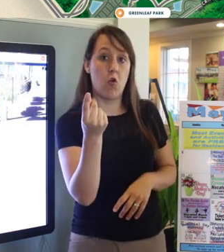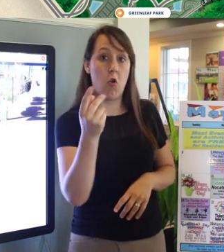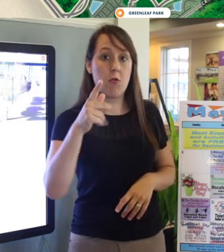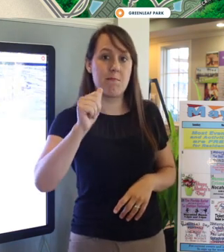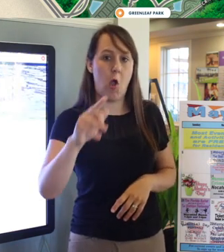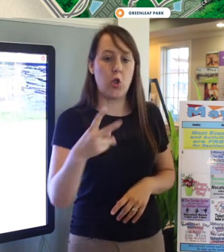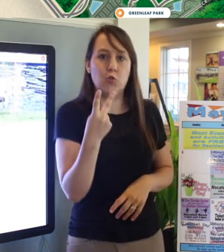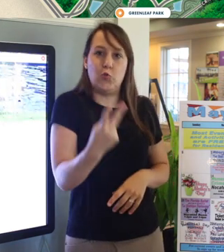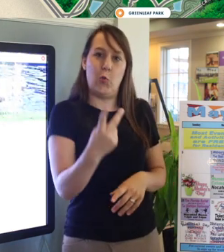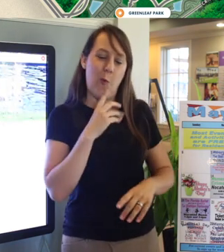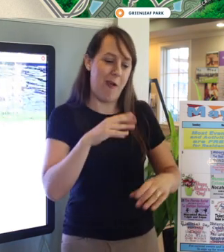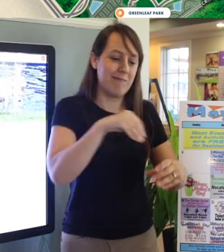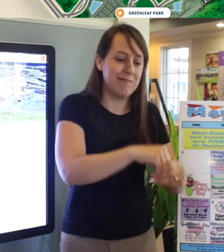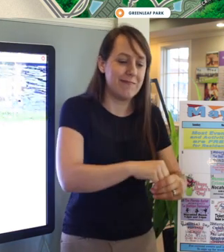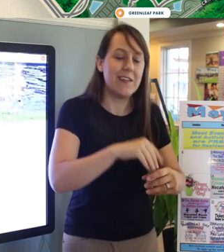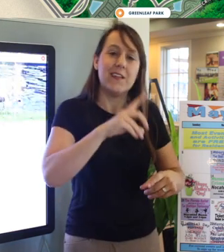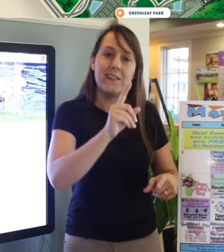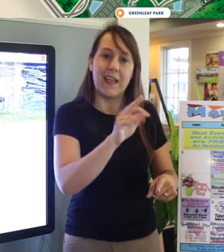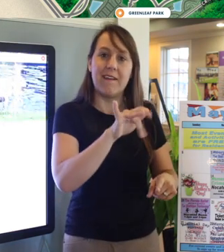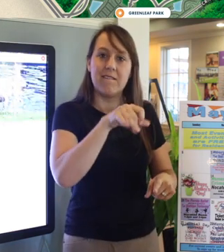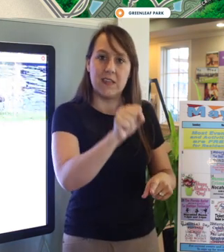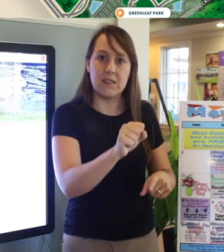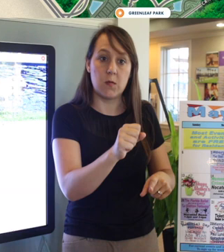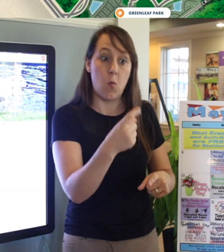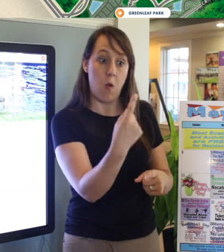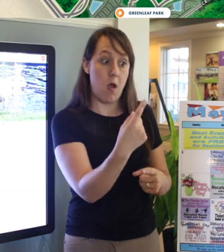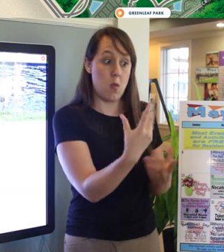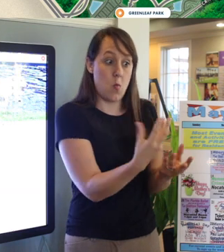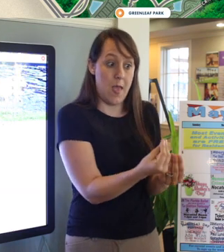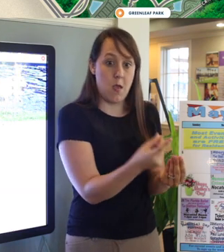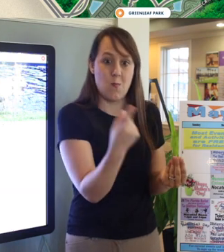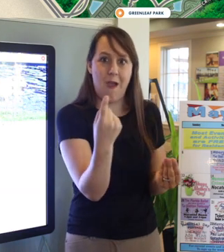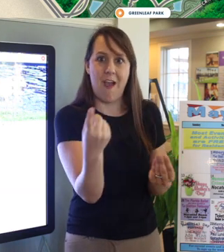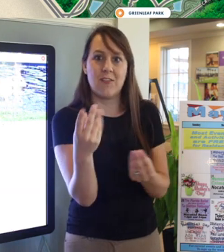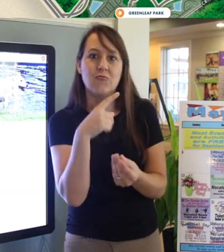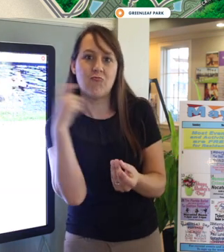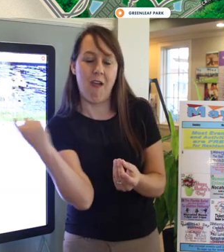With the wet dog parks in Nocatee, the dogs can come off leash and play in the water